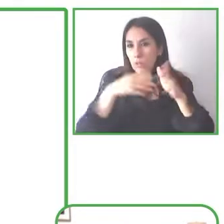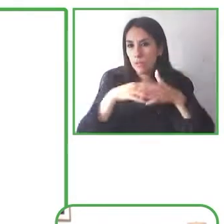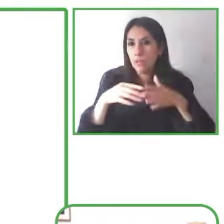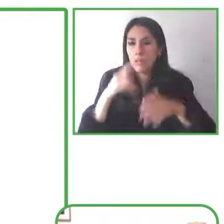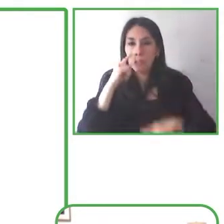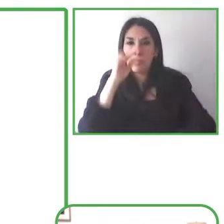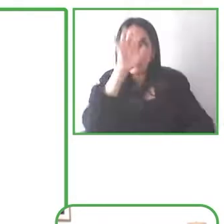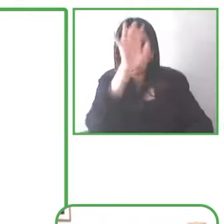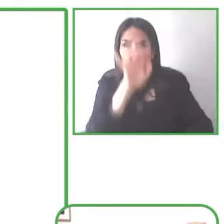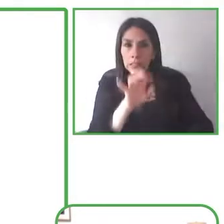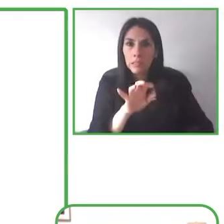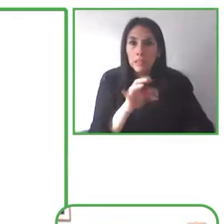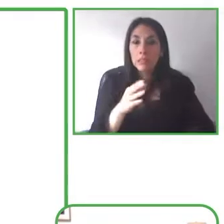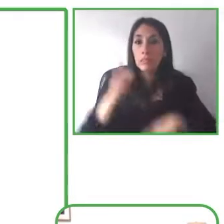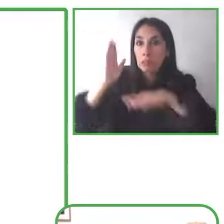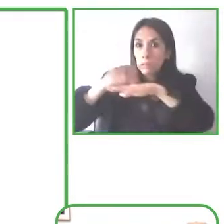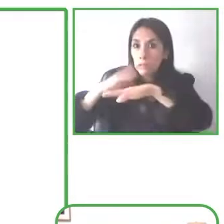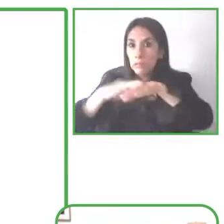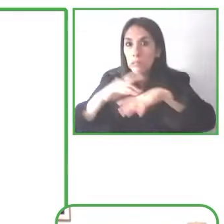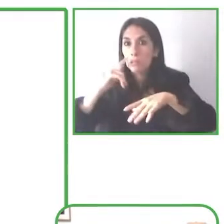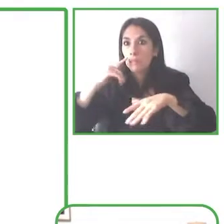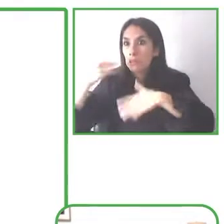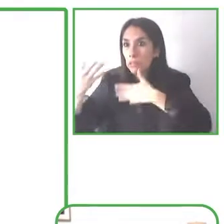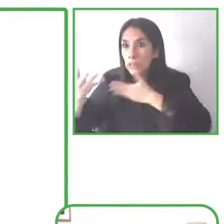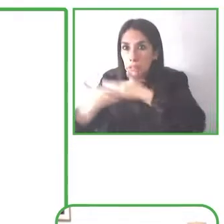We also have added the ability to read international